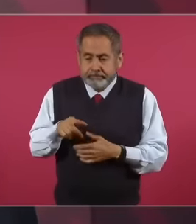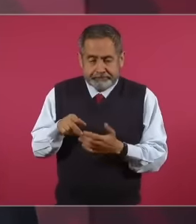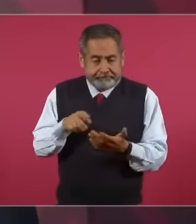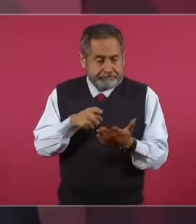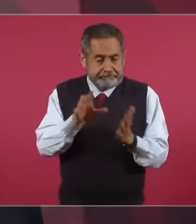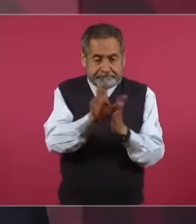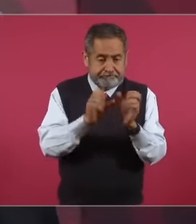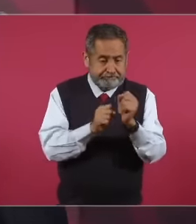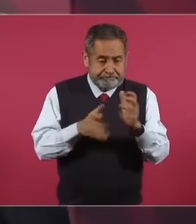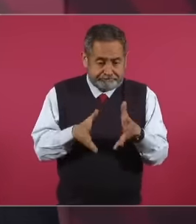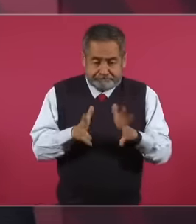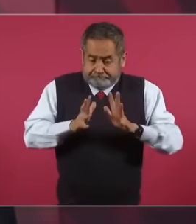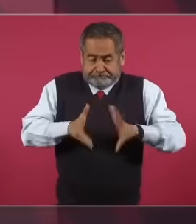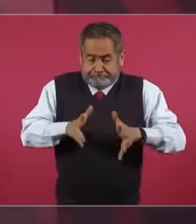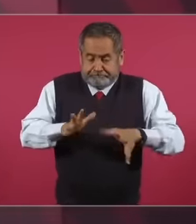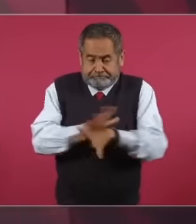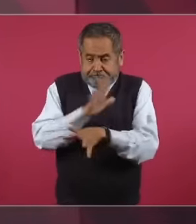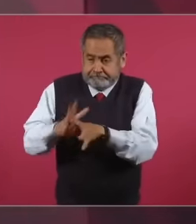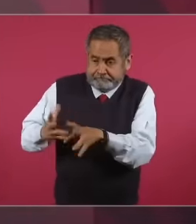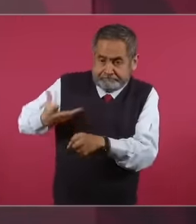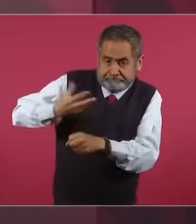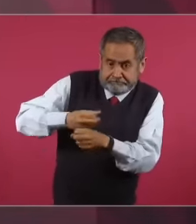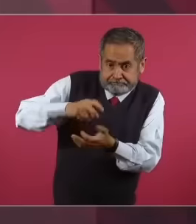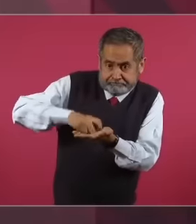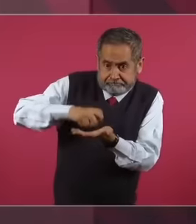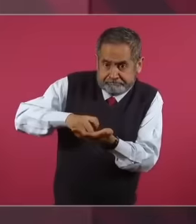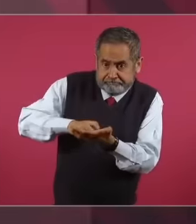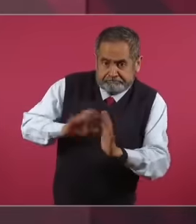because